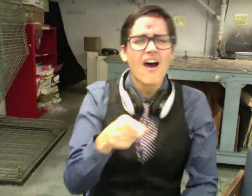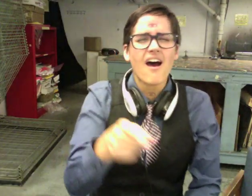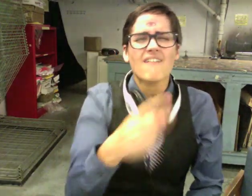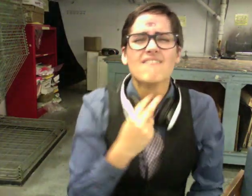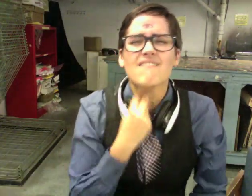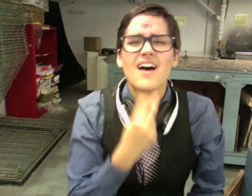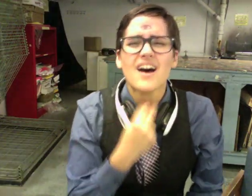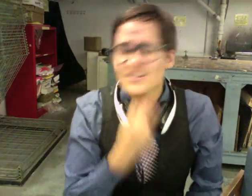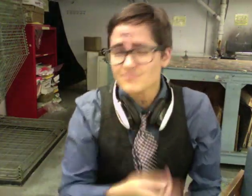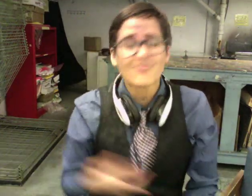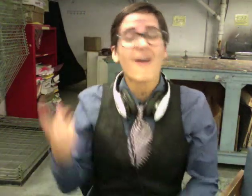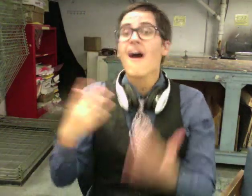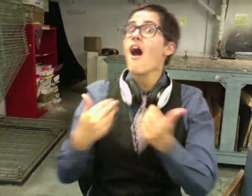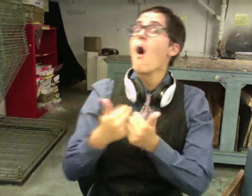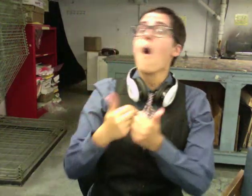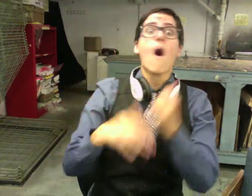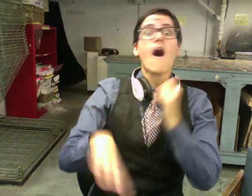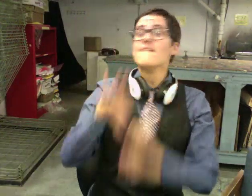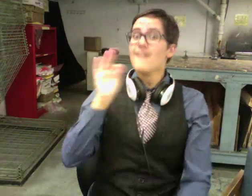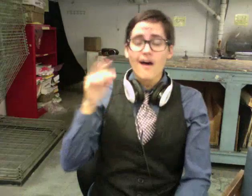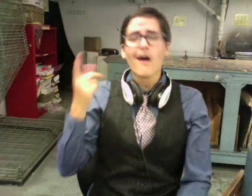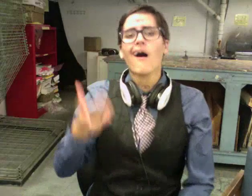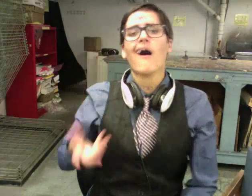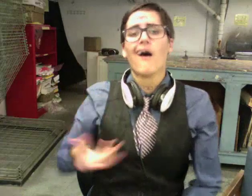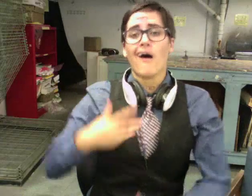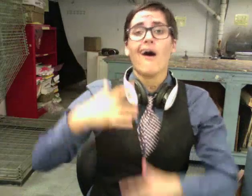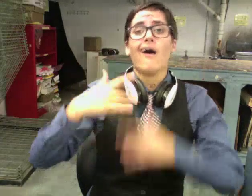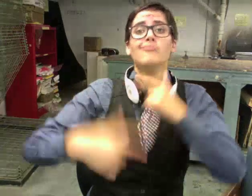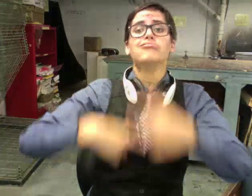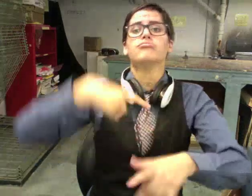that subterranean metropolis. Apparently, the entrance was discovered when a bowling